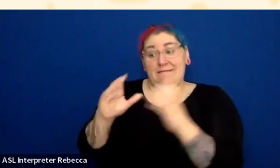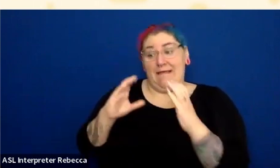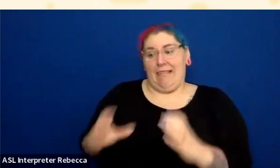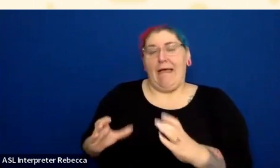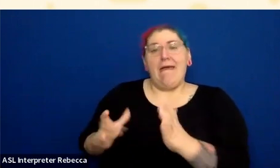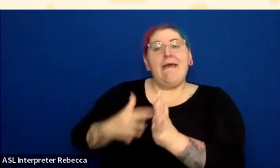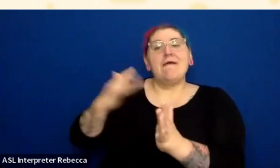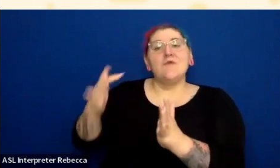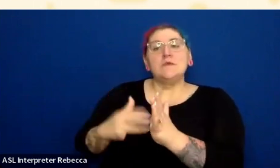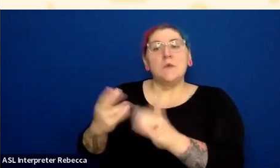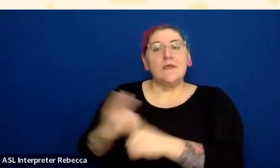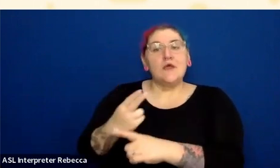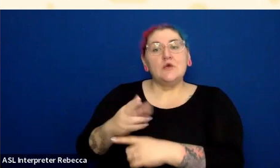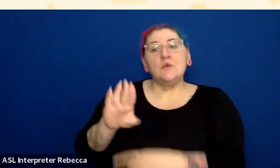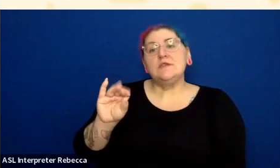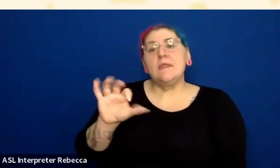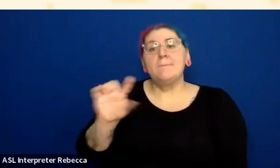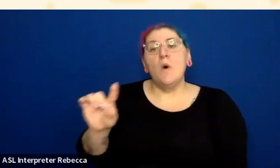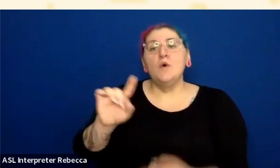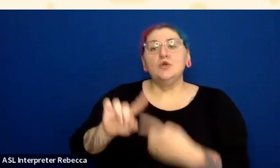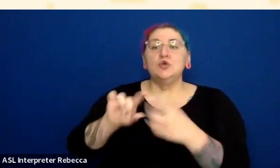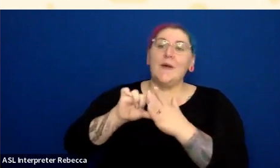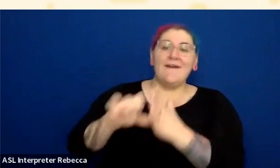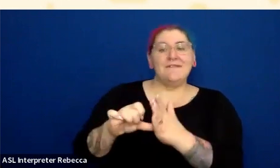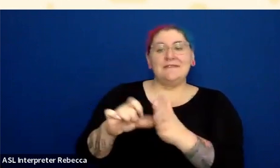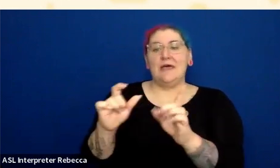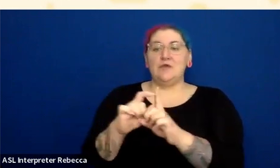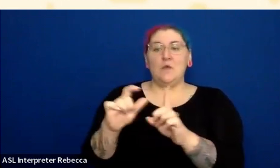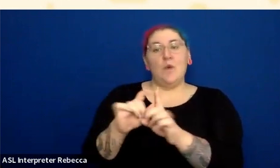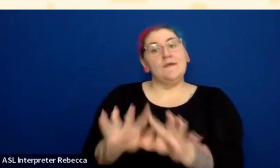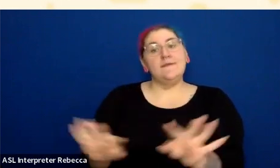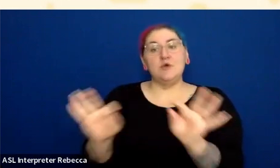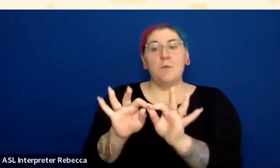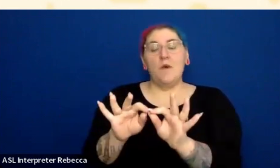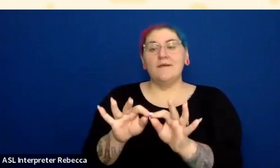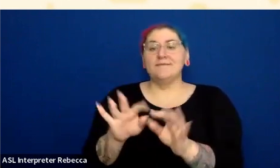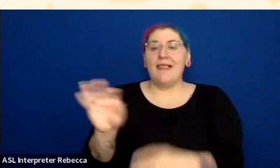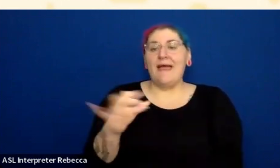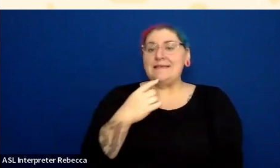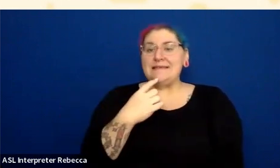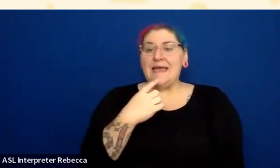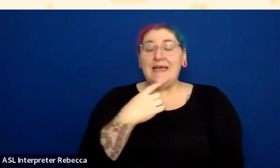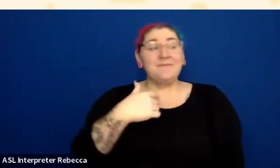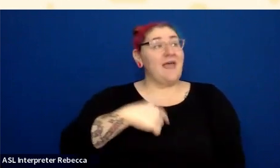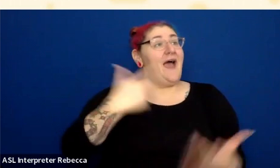So you might say, Well, I have read and agreed to the terms of use, or, You must do this. Or it's just, anywhere in that nearby text,